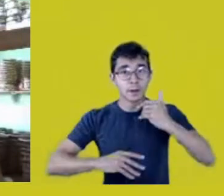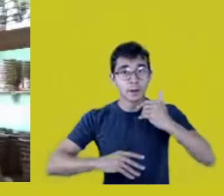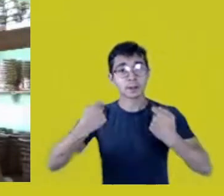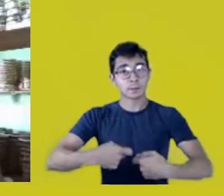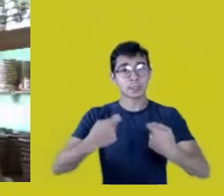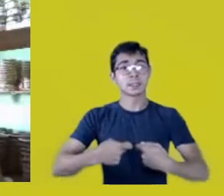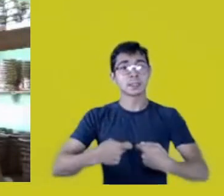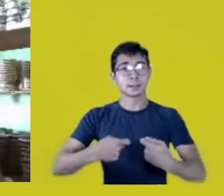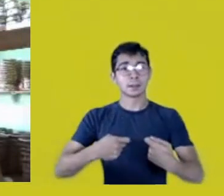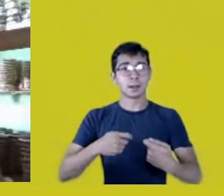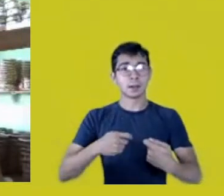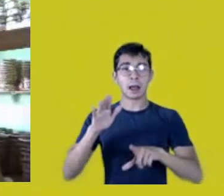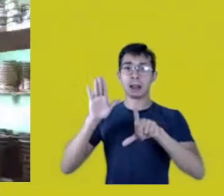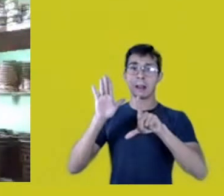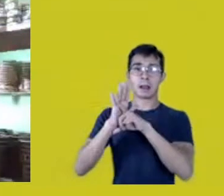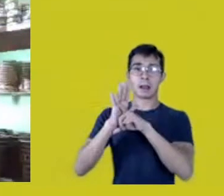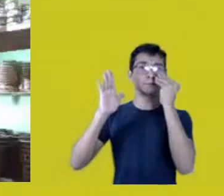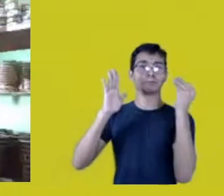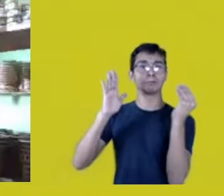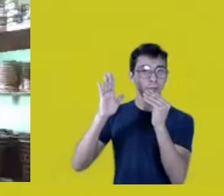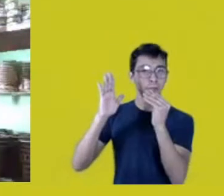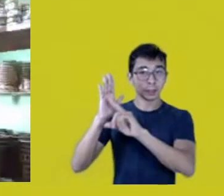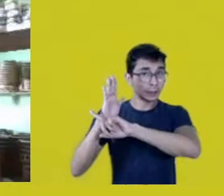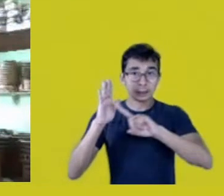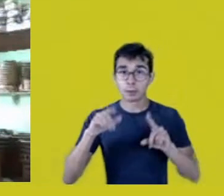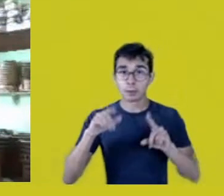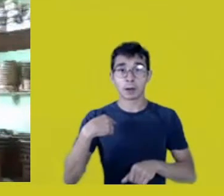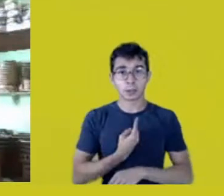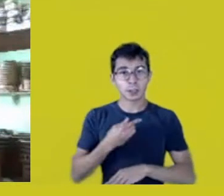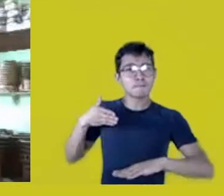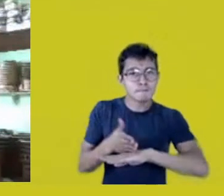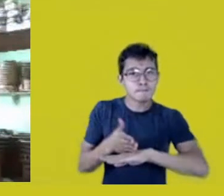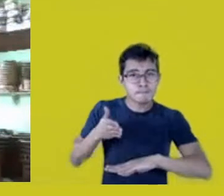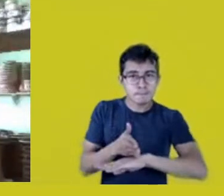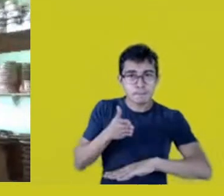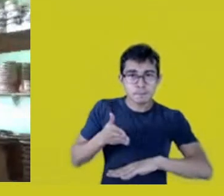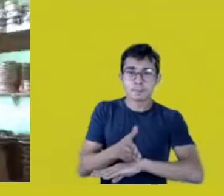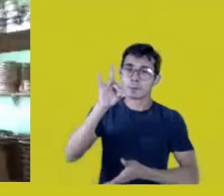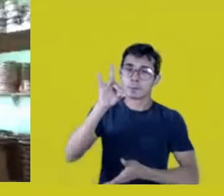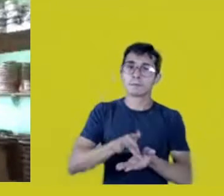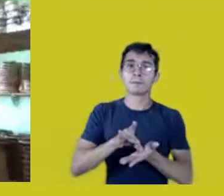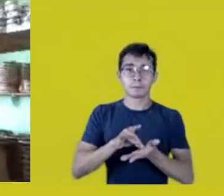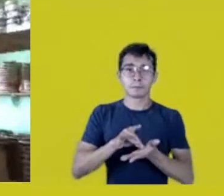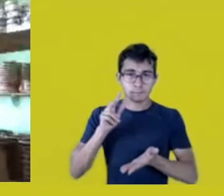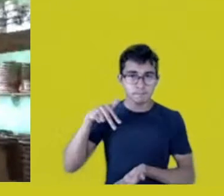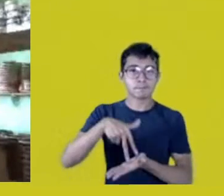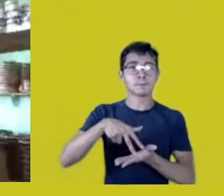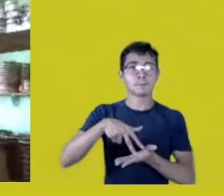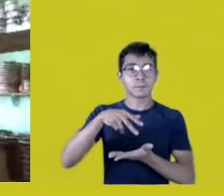which is already assured. Our full and effective participation on every level, on all policies that affect us.